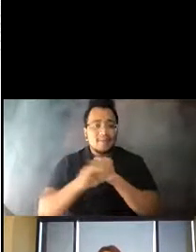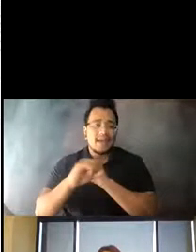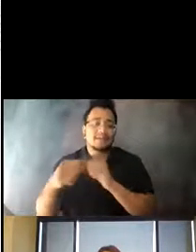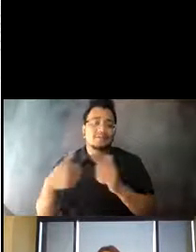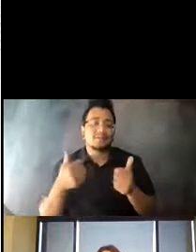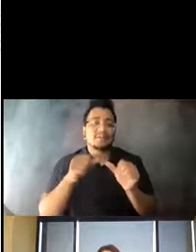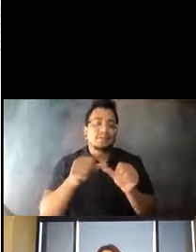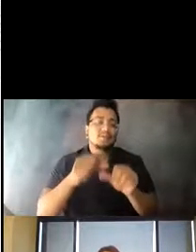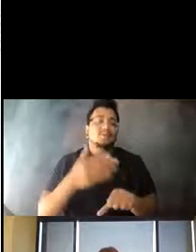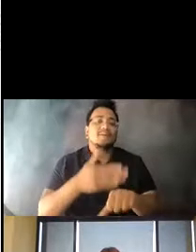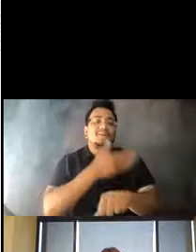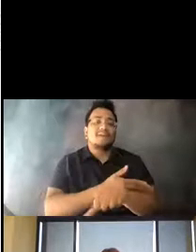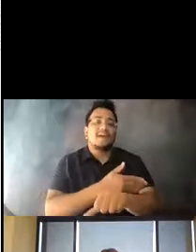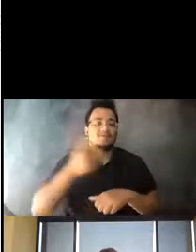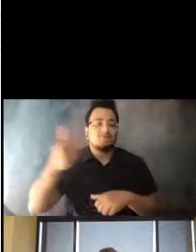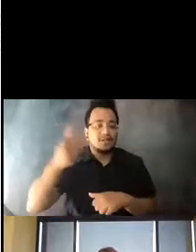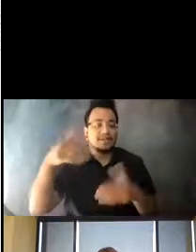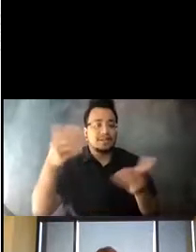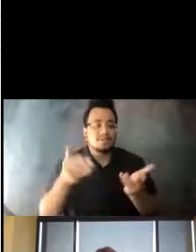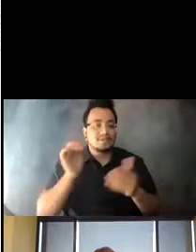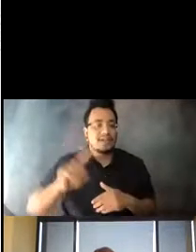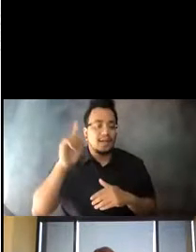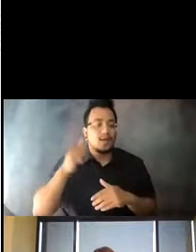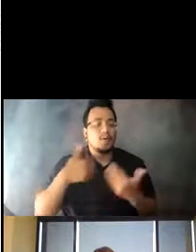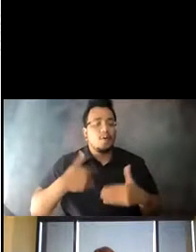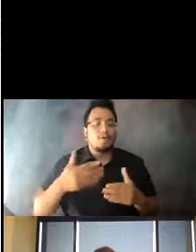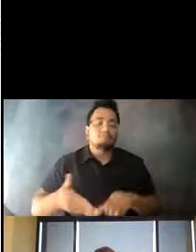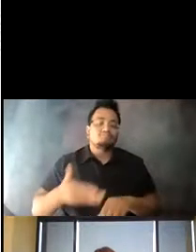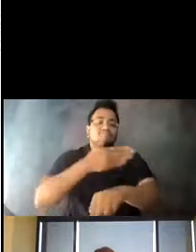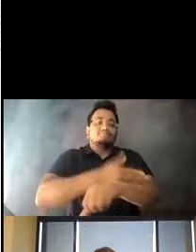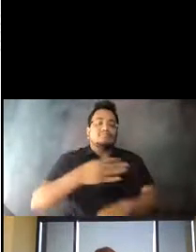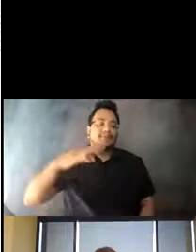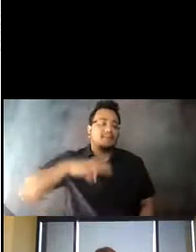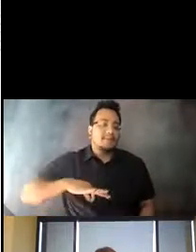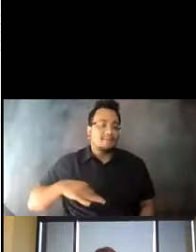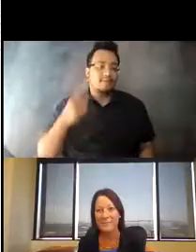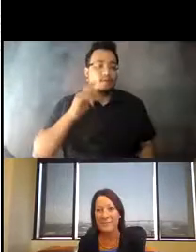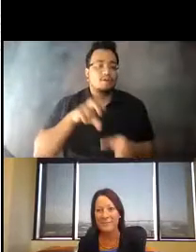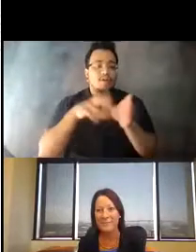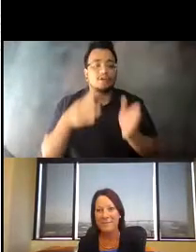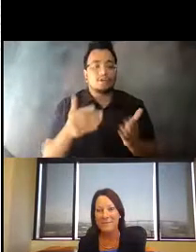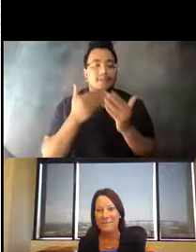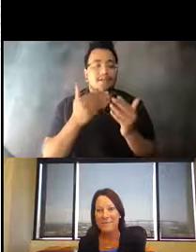14:46:00 Diego will lead to significant gains in ridership. 14:46:01 Thank you. 14:46:04 >> PAUL KINCAID: Thank you, Sharon.